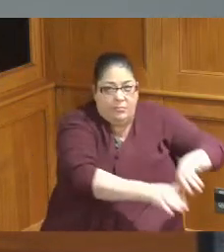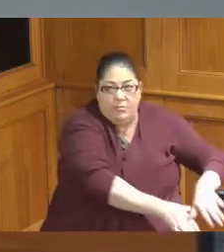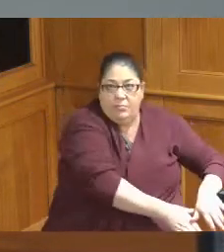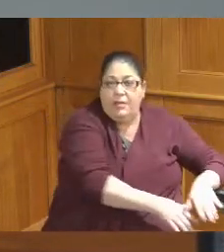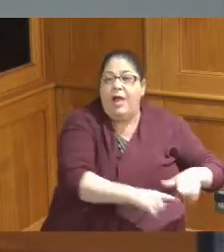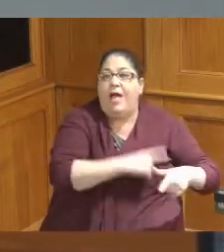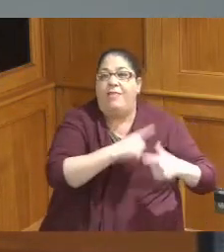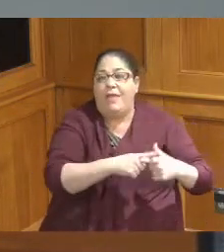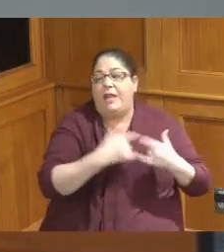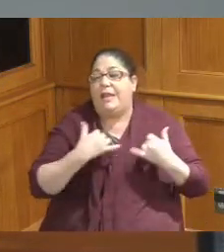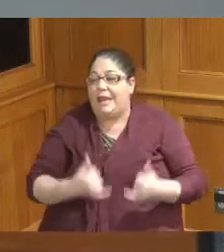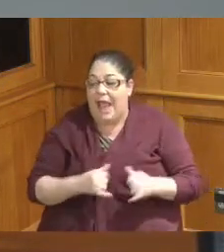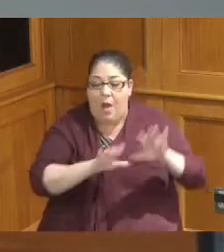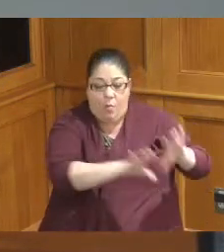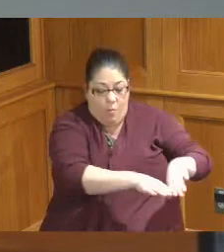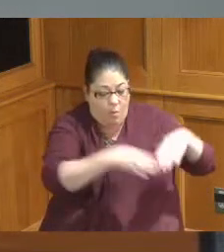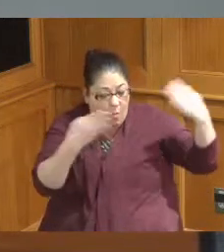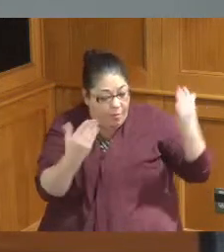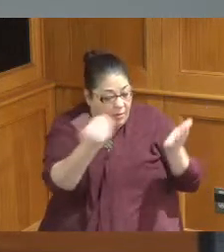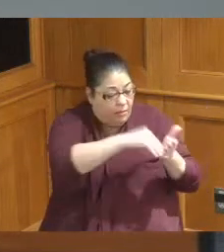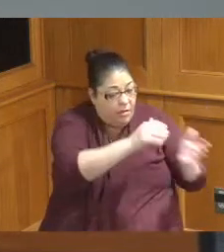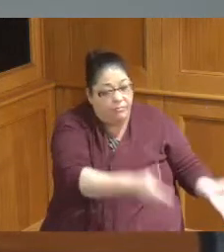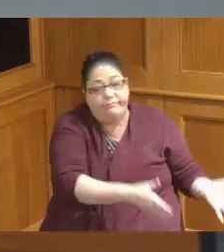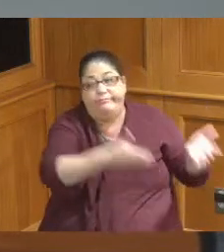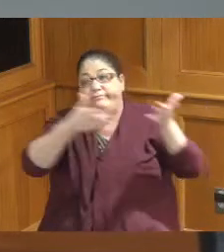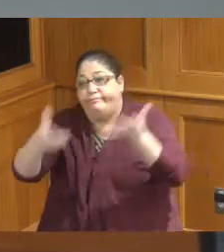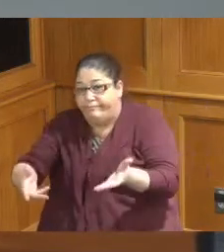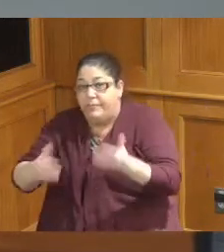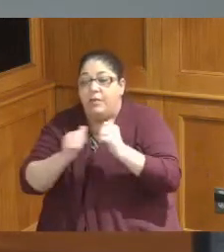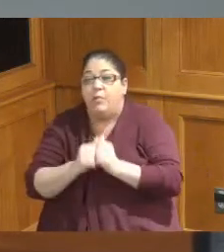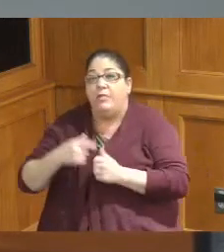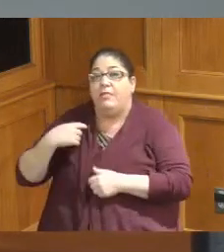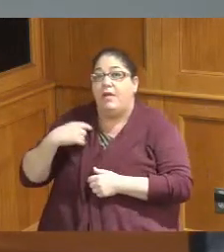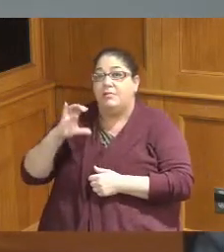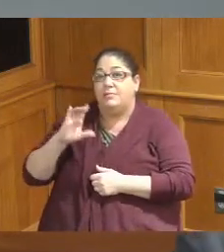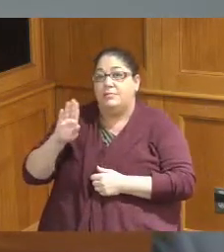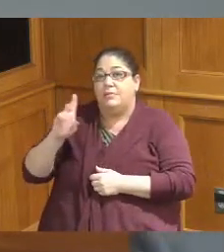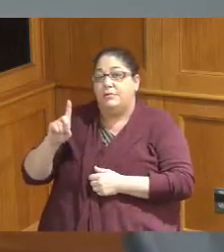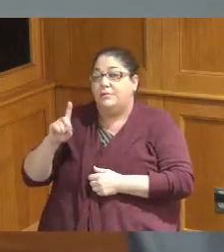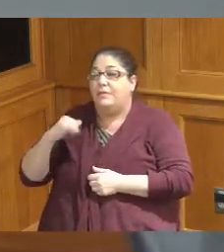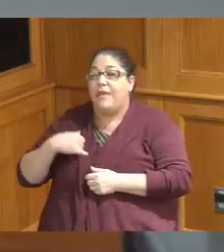into the business of planning in the convention District again so the thought is to push it is